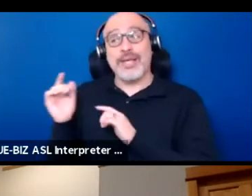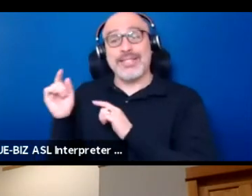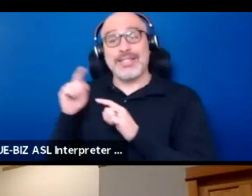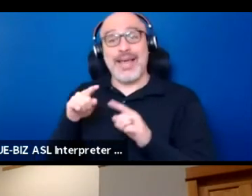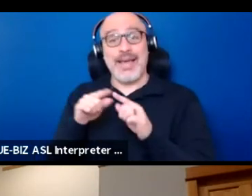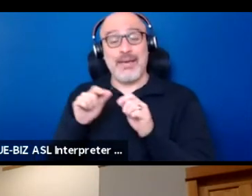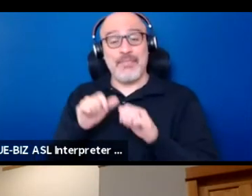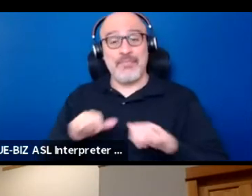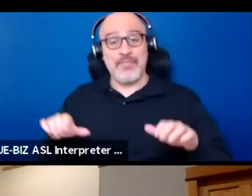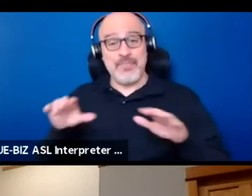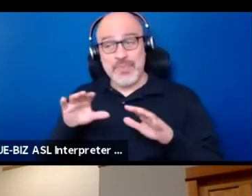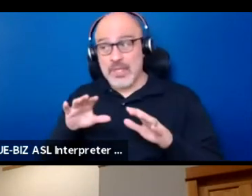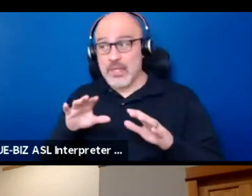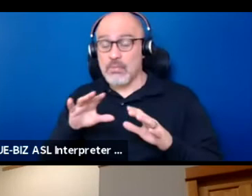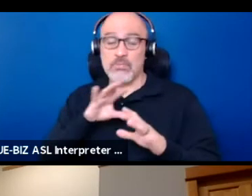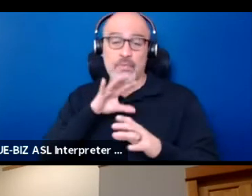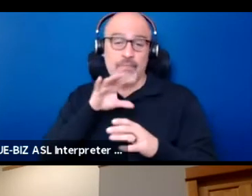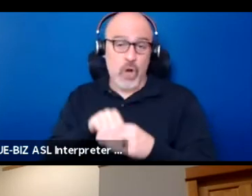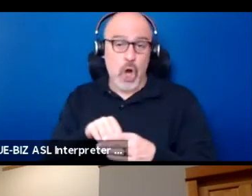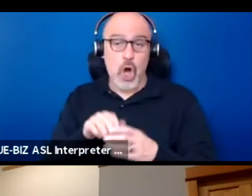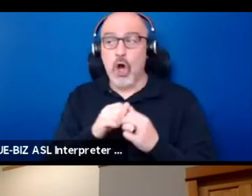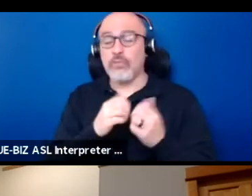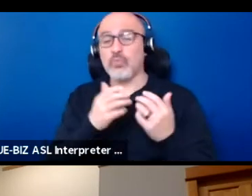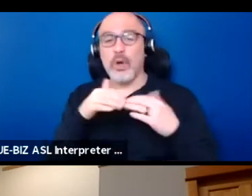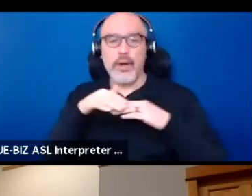and engaged with American Indian peoples,